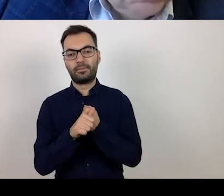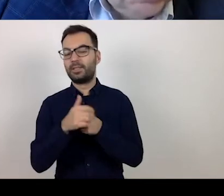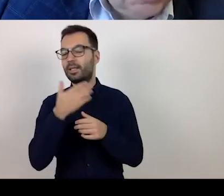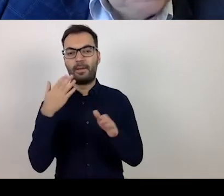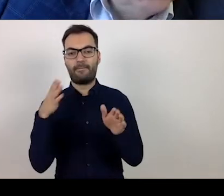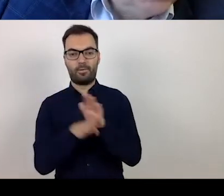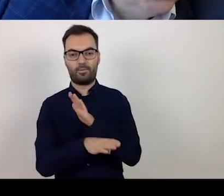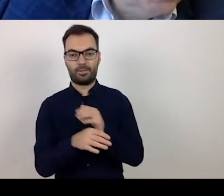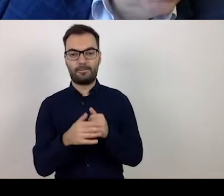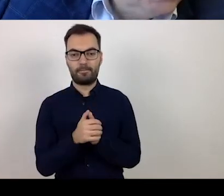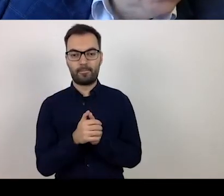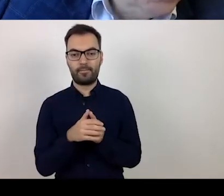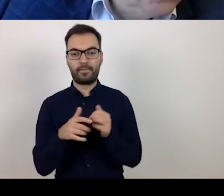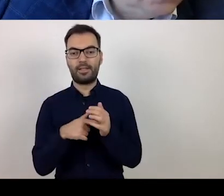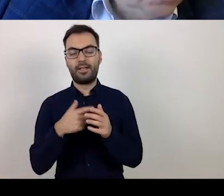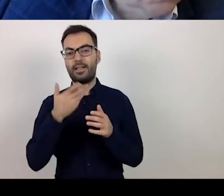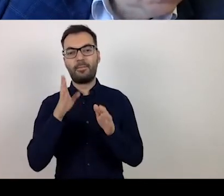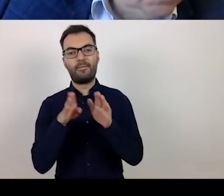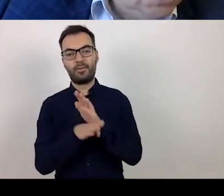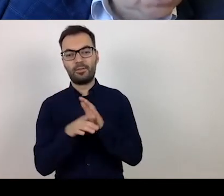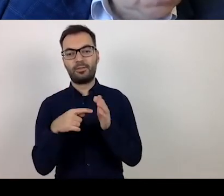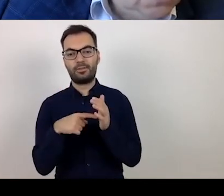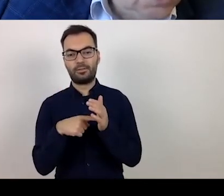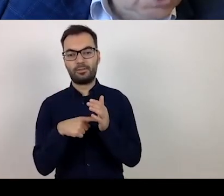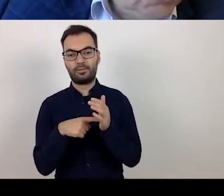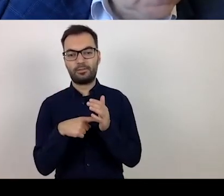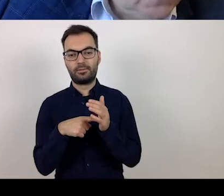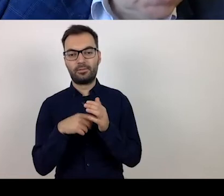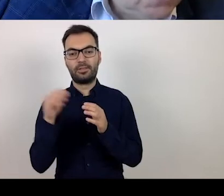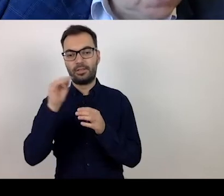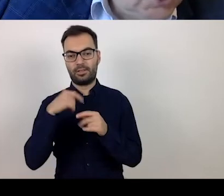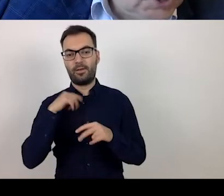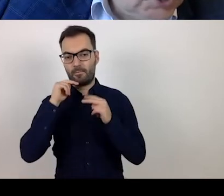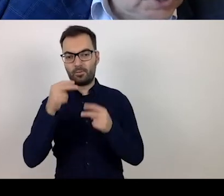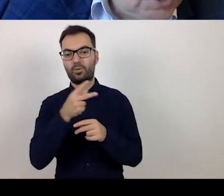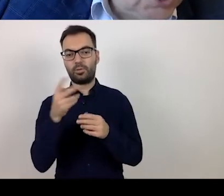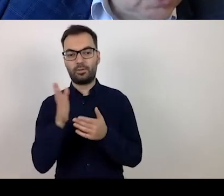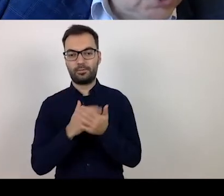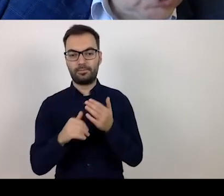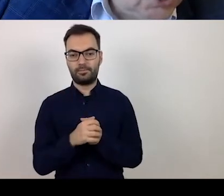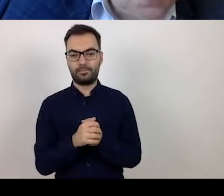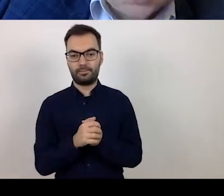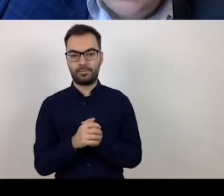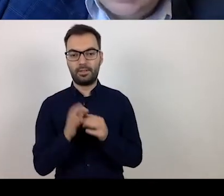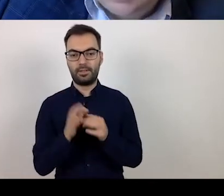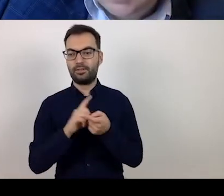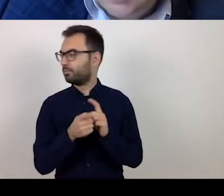On this point, of non-exclusion, I will elaborate in the second part of our meeting today.